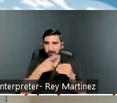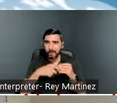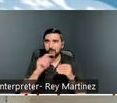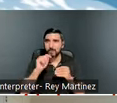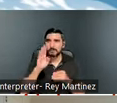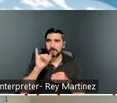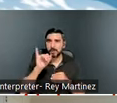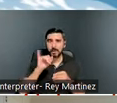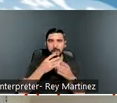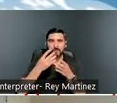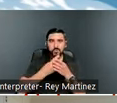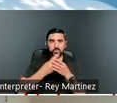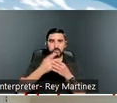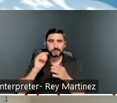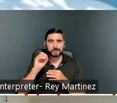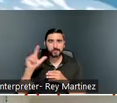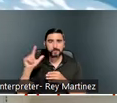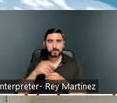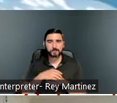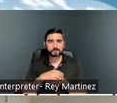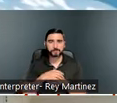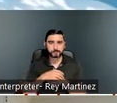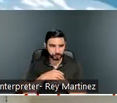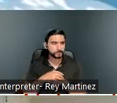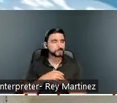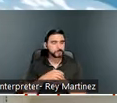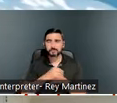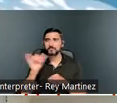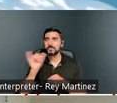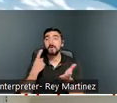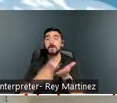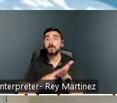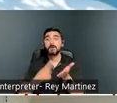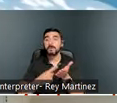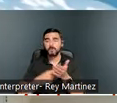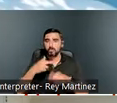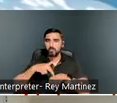tool. And then talking about referrals. That referral process is not always the easiest